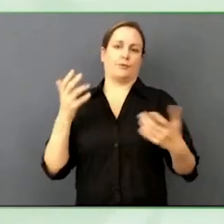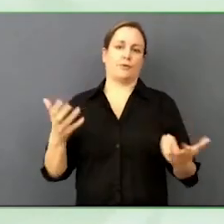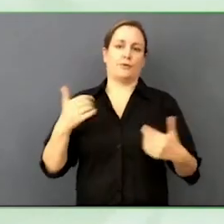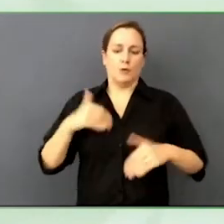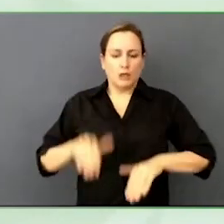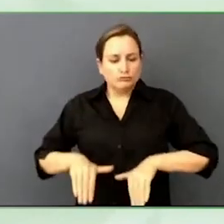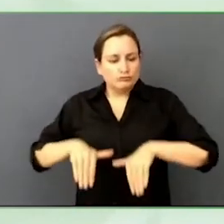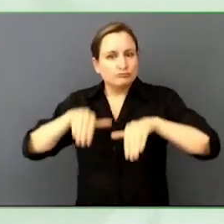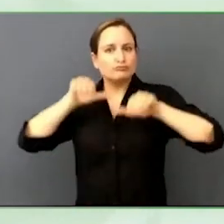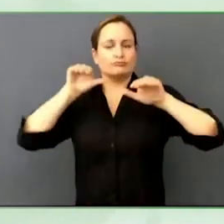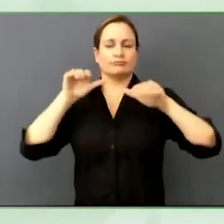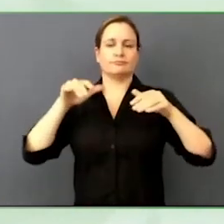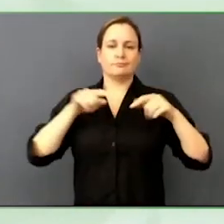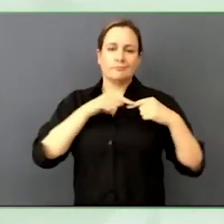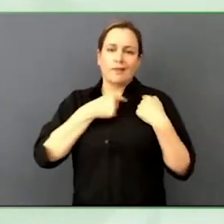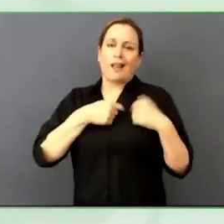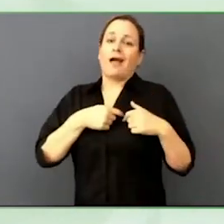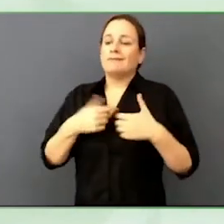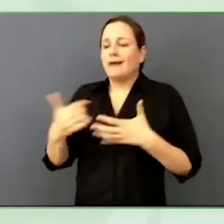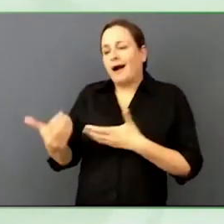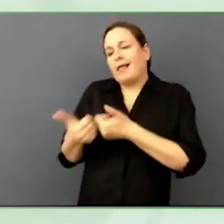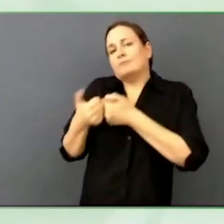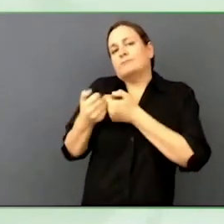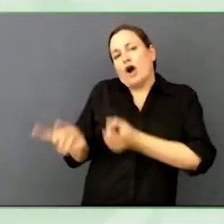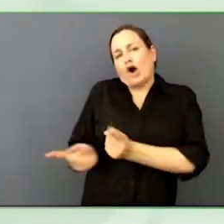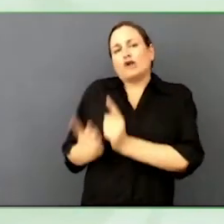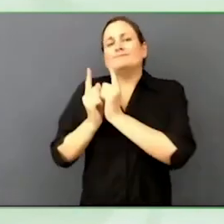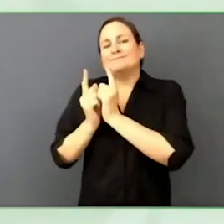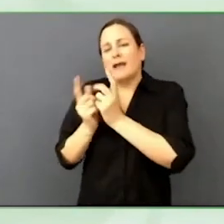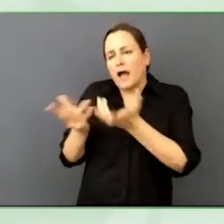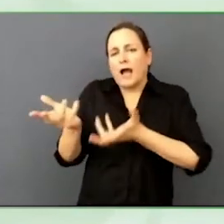These are ways to connect, human beings, and you can do this through